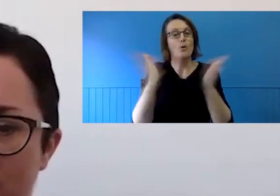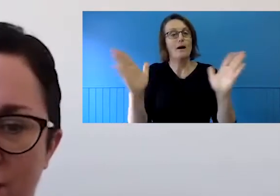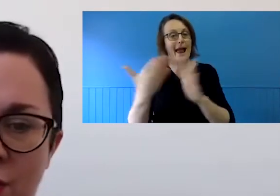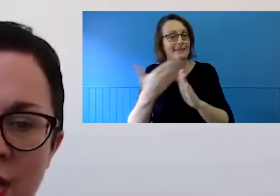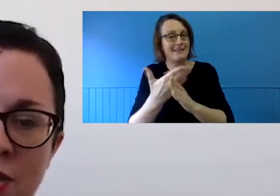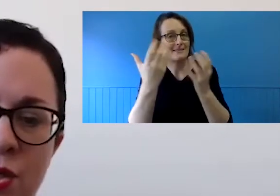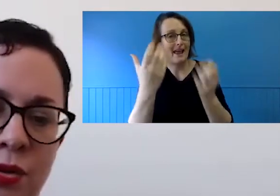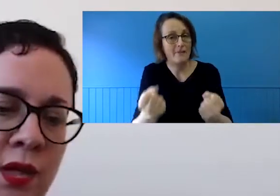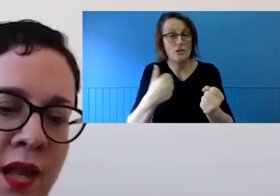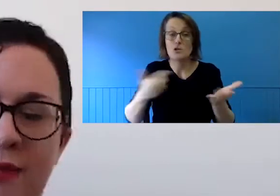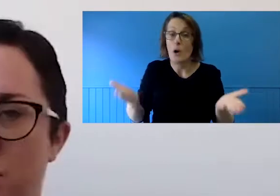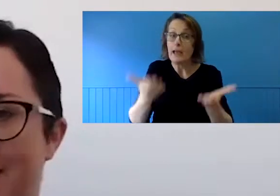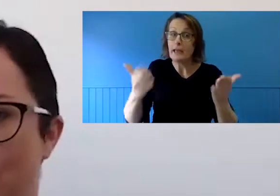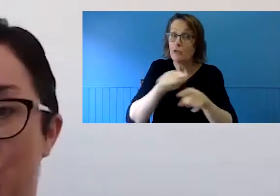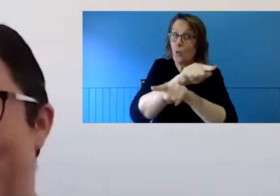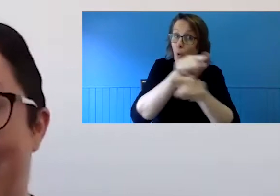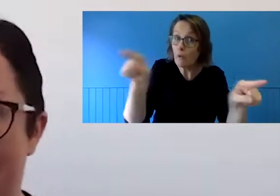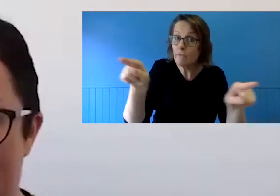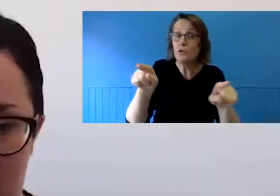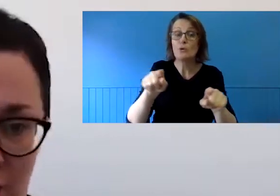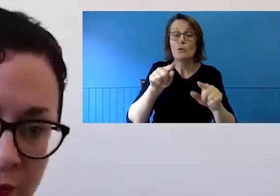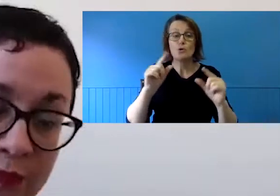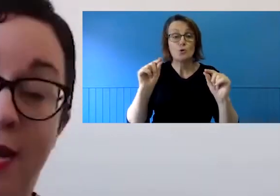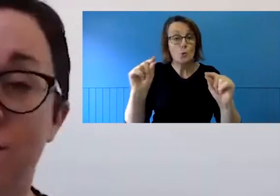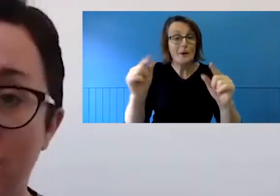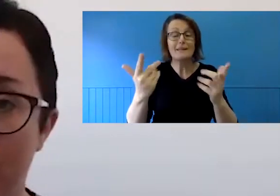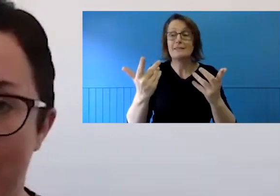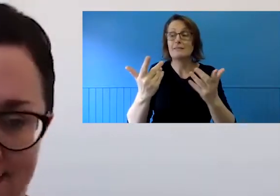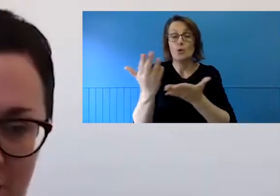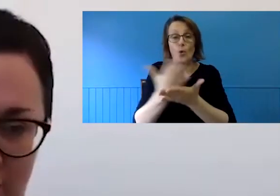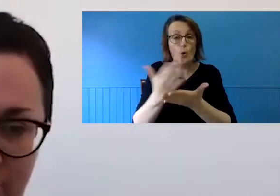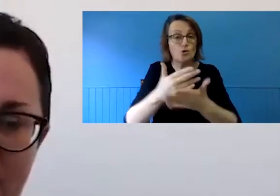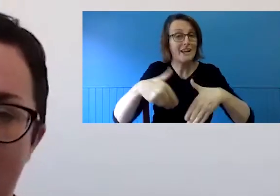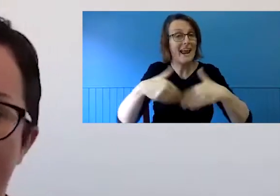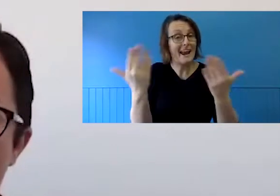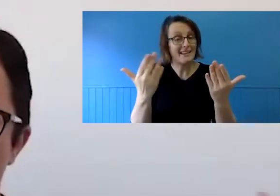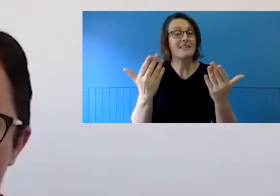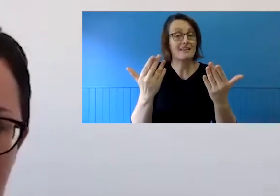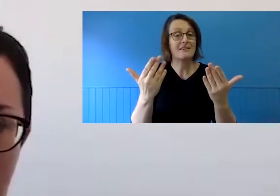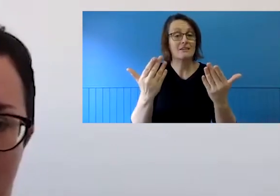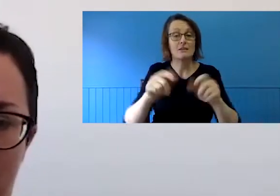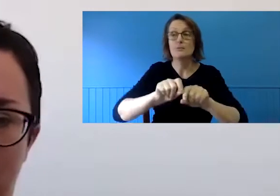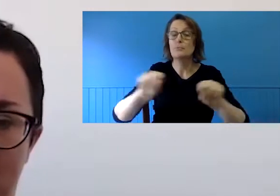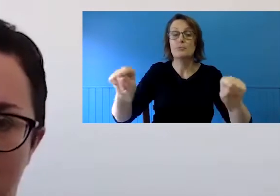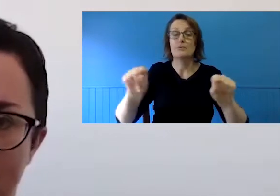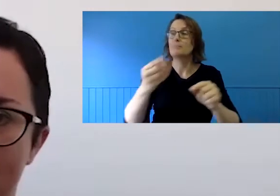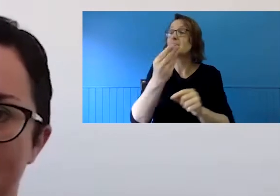of you to live tweet or share anything that you find useful from today's session for those who can't be with us.